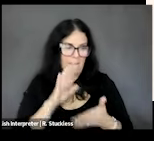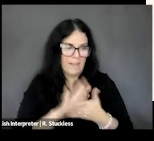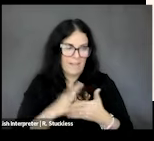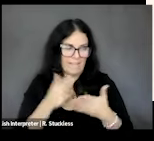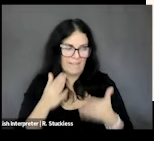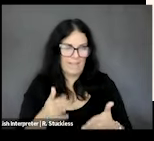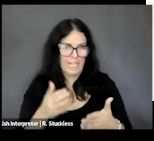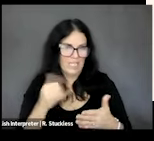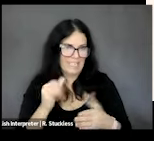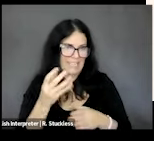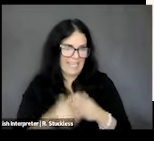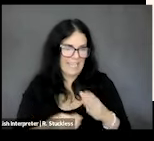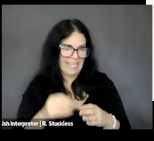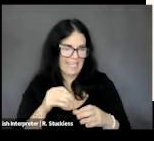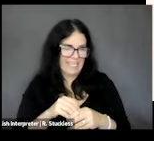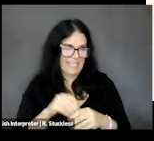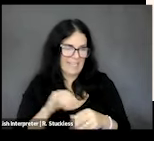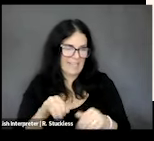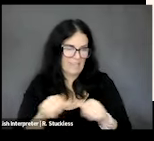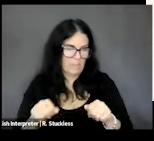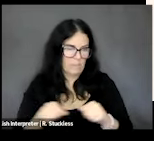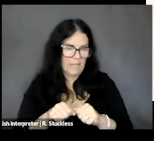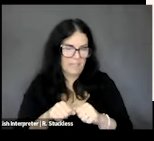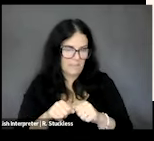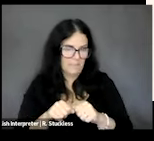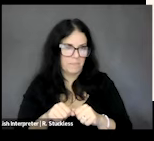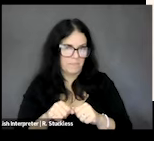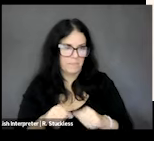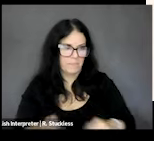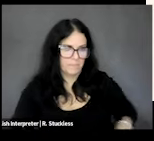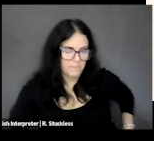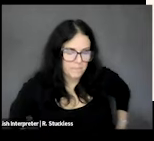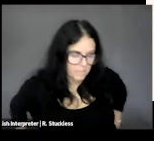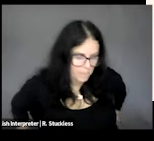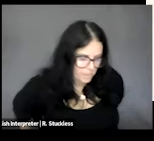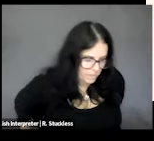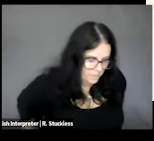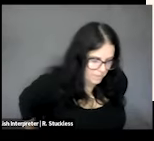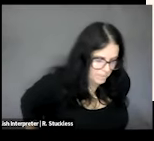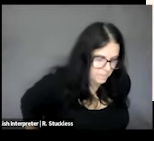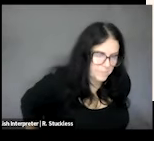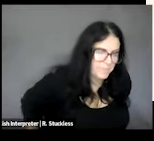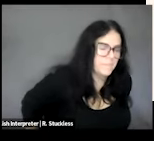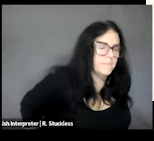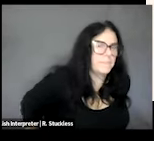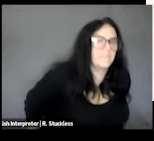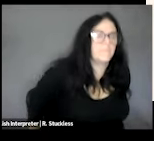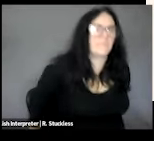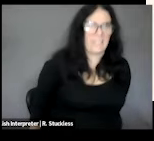lacking in in that space, okay. So it's probably a good place to start would be to look at what